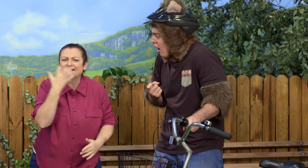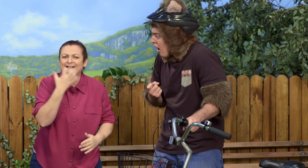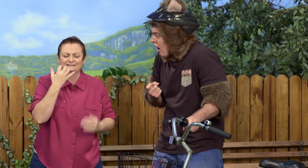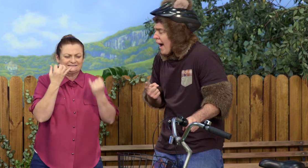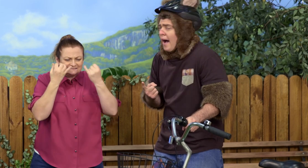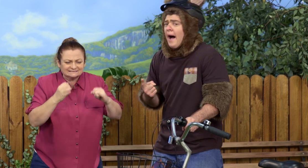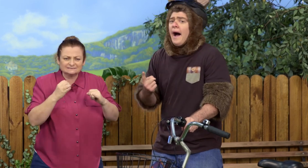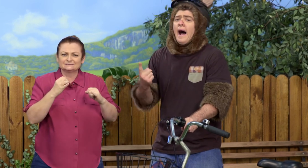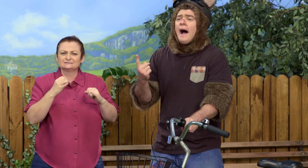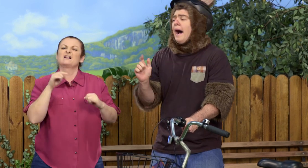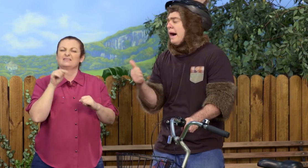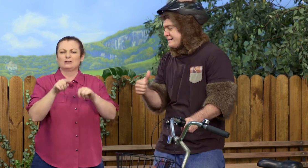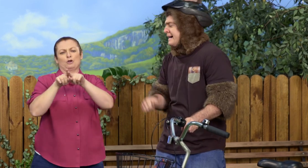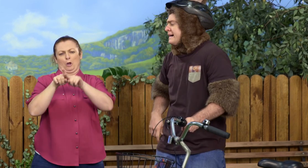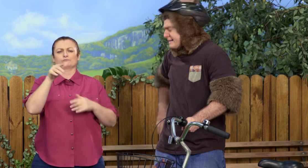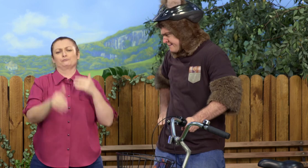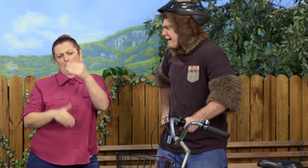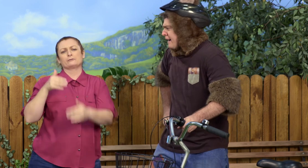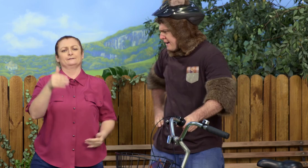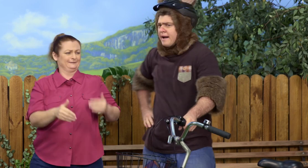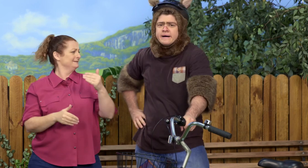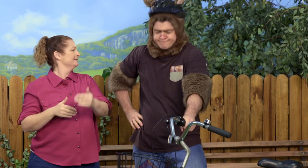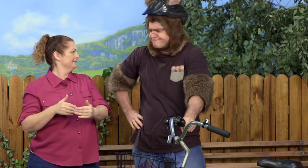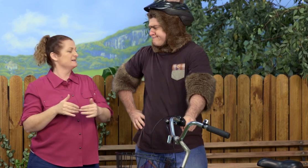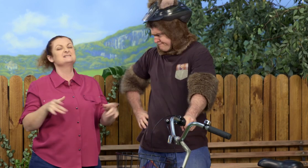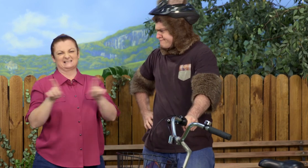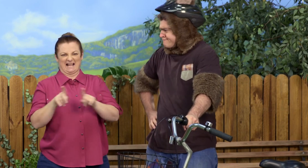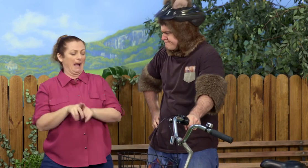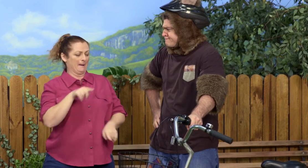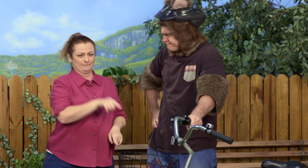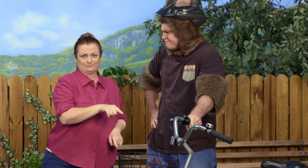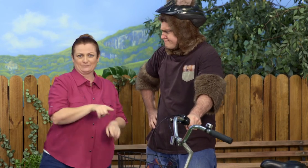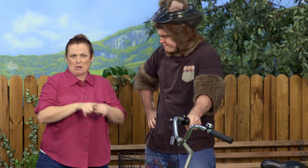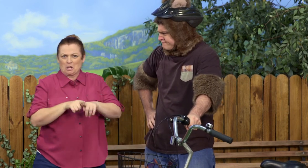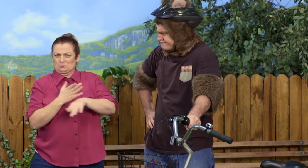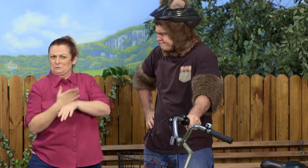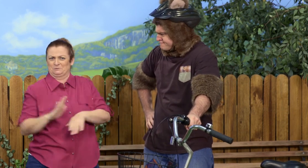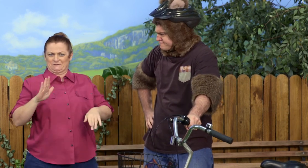That's all part of the learning process, and it's OK. This is a new thing that you're learning.